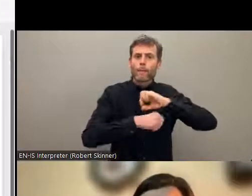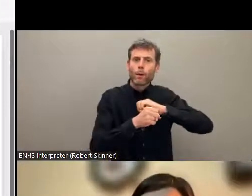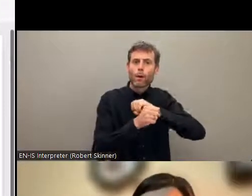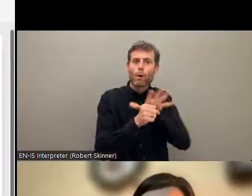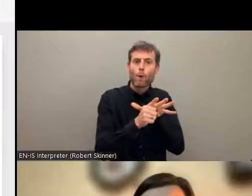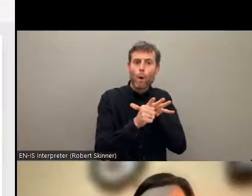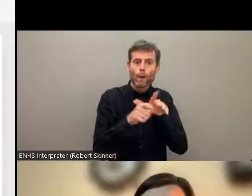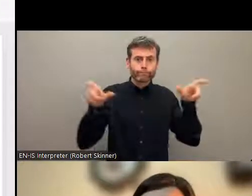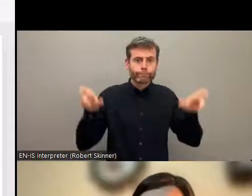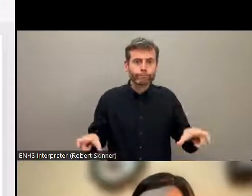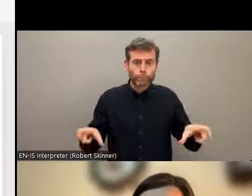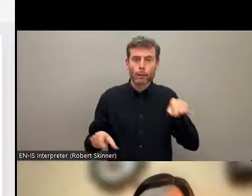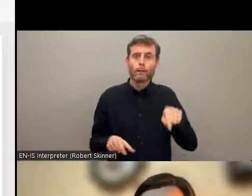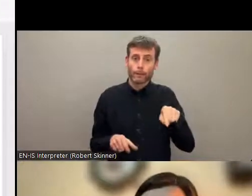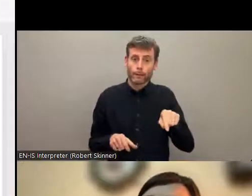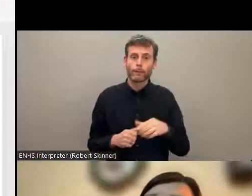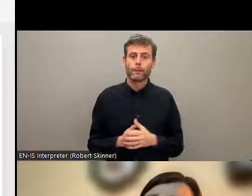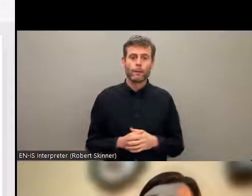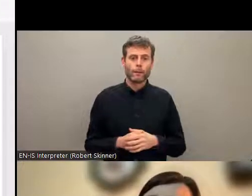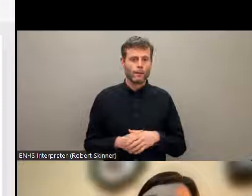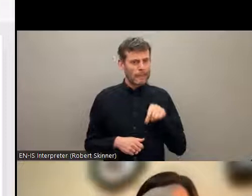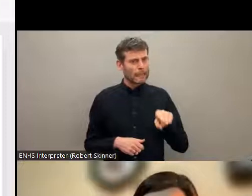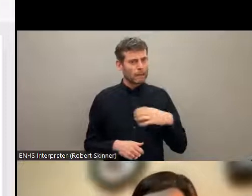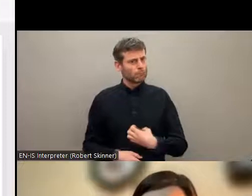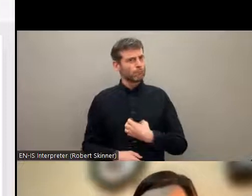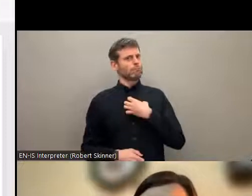happening at this moment, if you look at the government